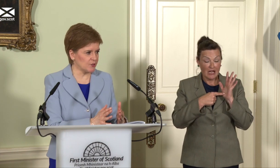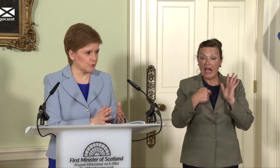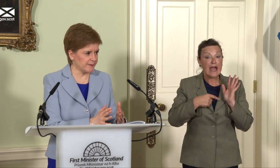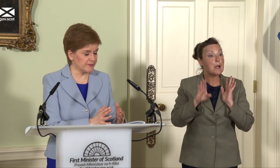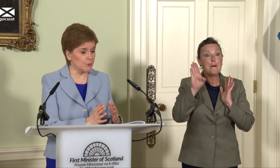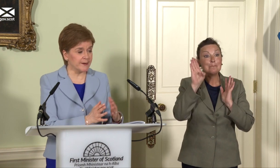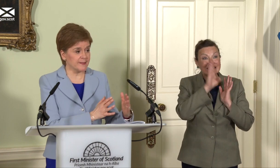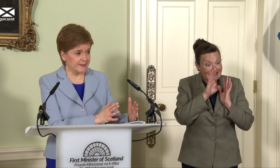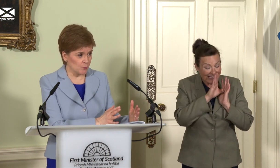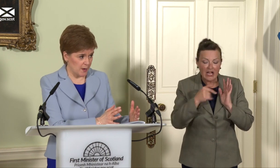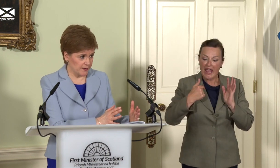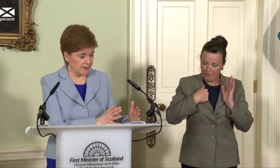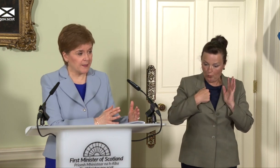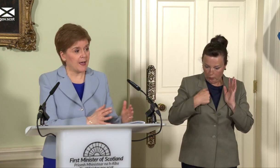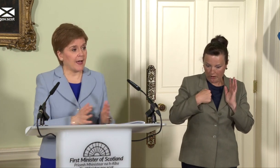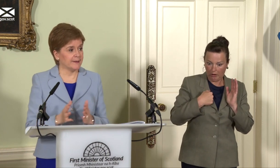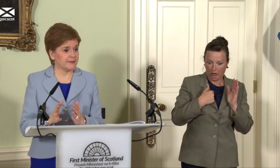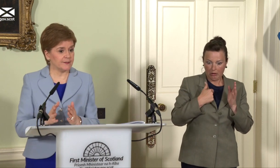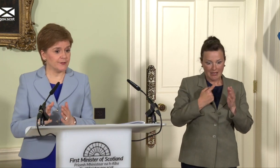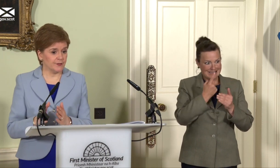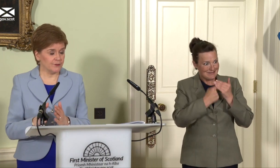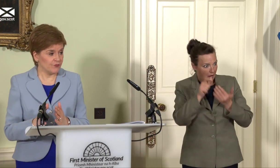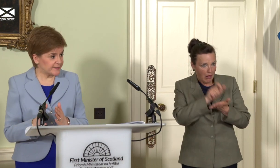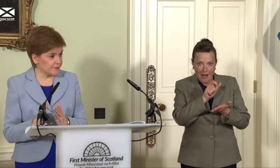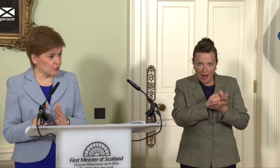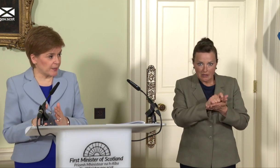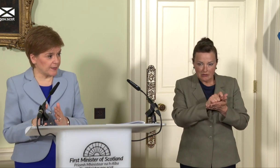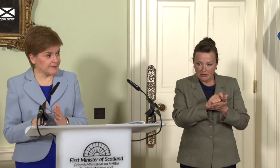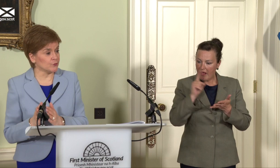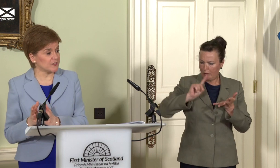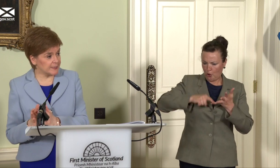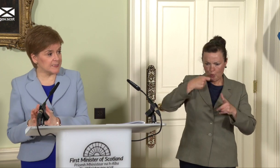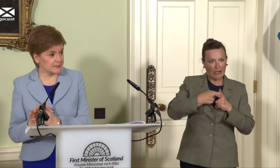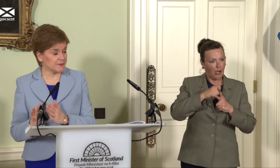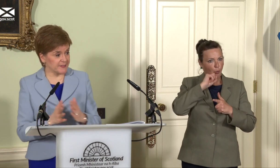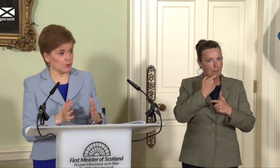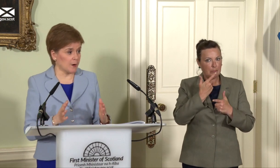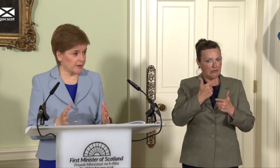don’t exist. If we are in the single market and the rest of the UK is outside the single market,